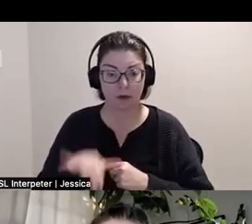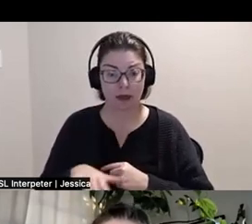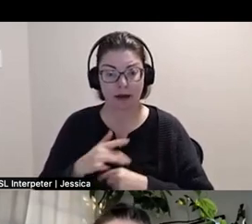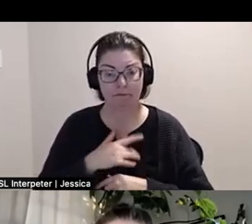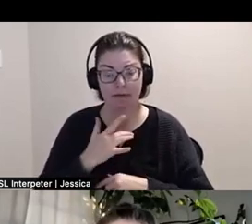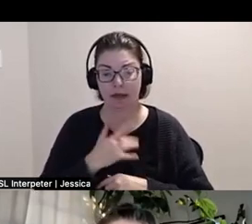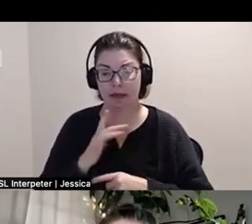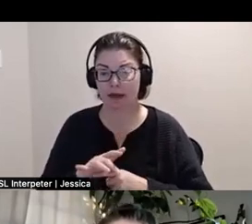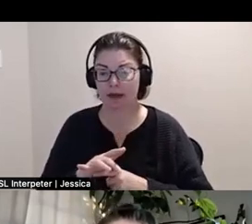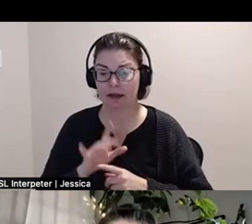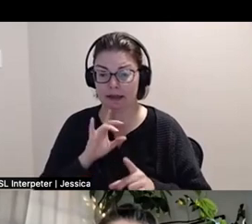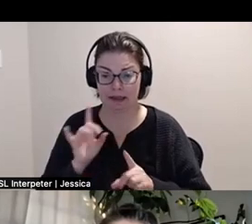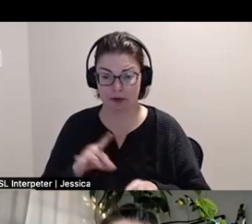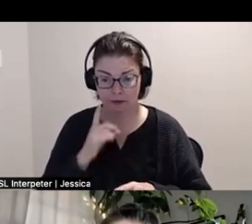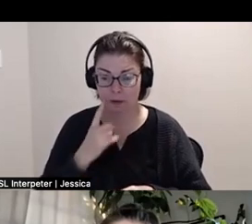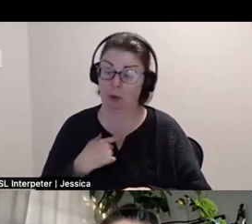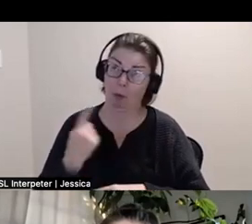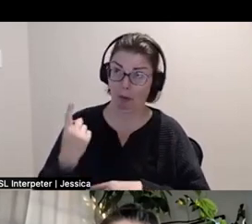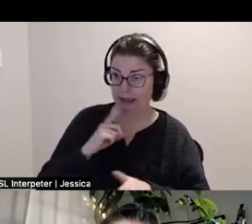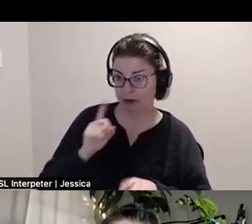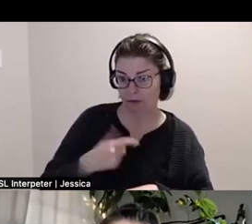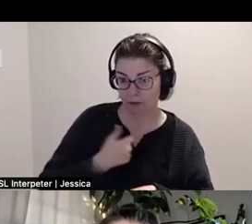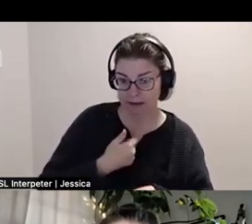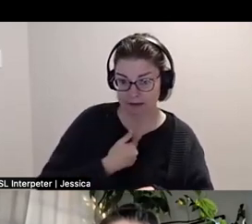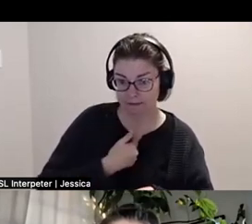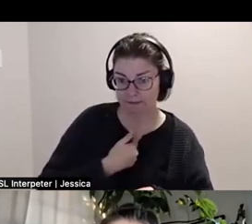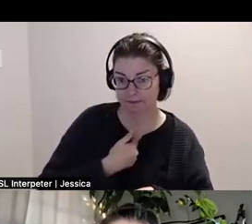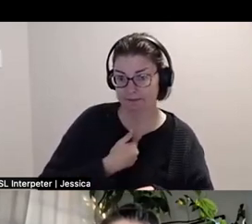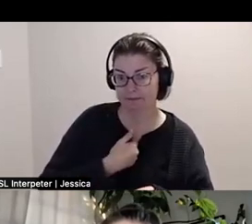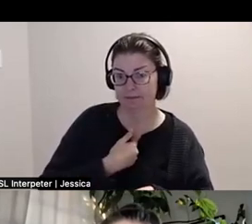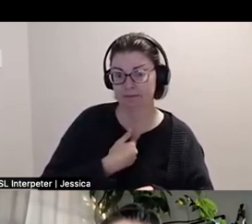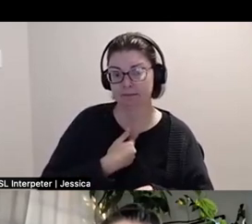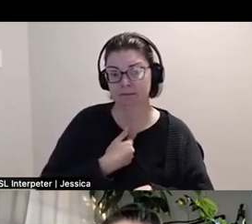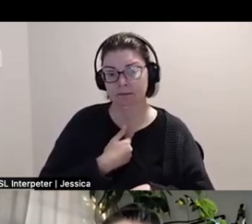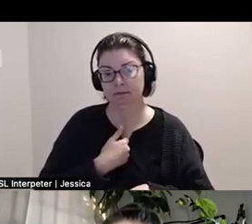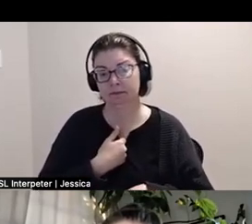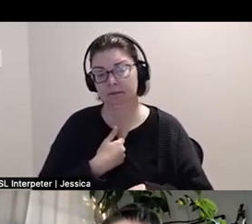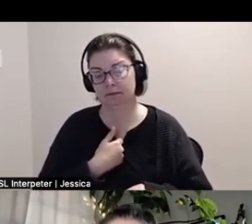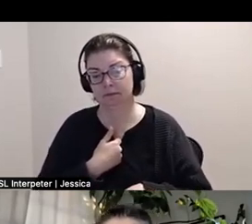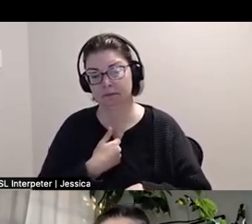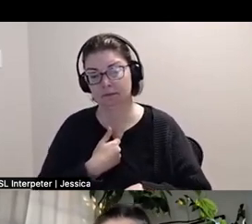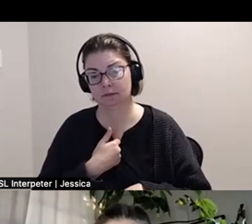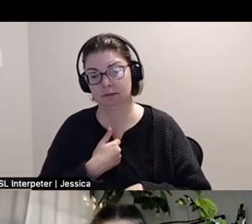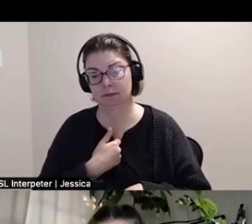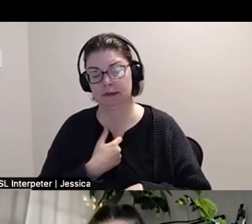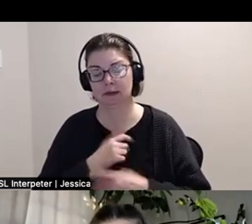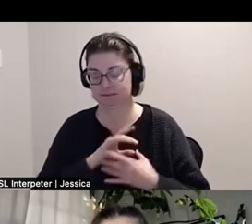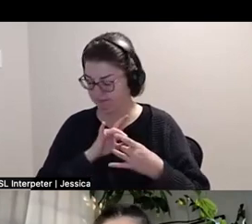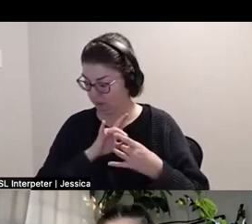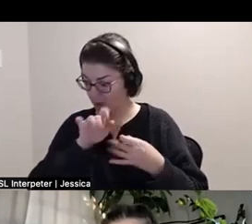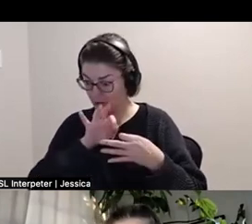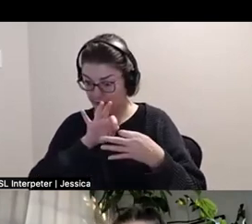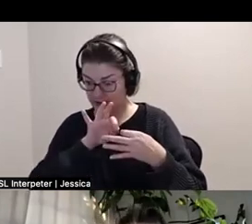the answer for me, or one of the answers for me has been to just really let go of perfectionism as much as possible.